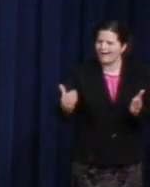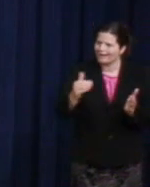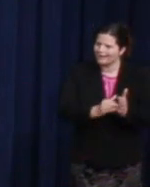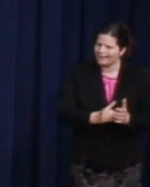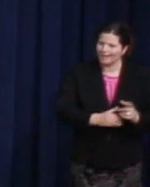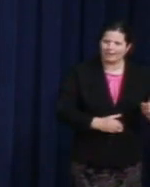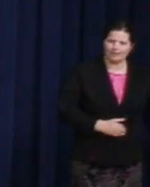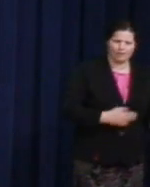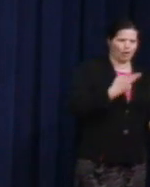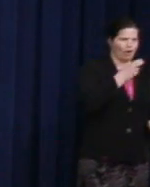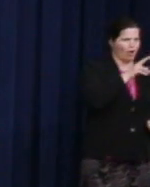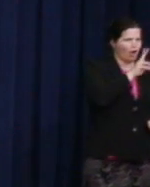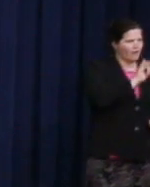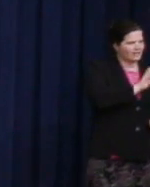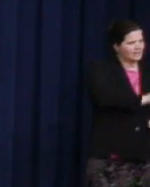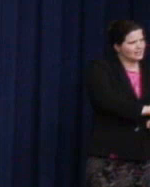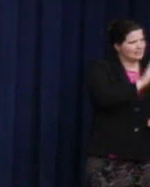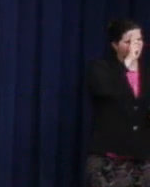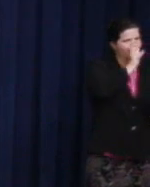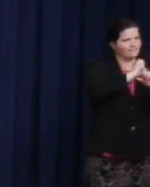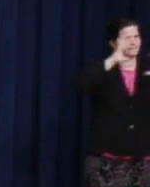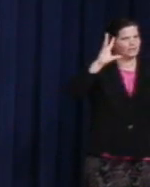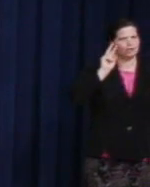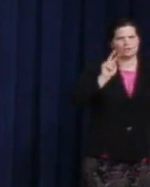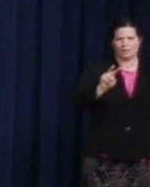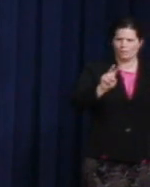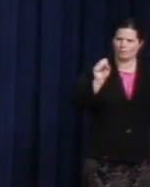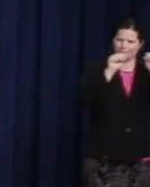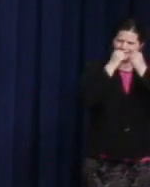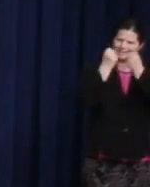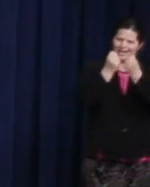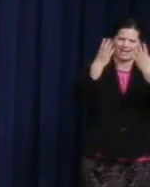of societal injustice and society-wide diminishment.